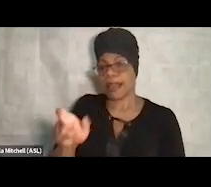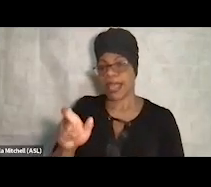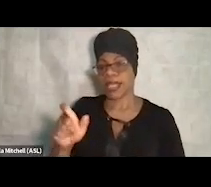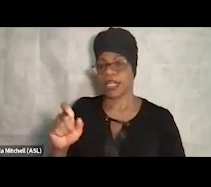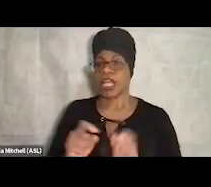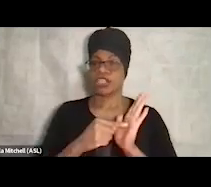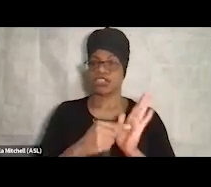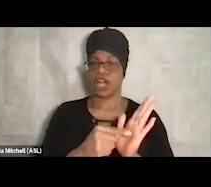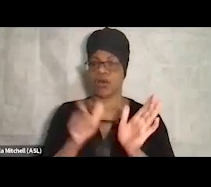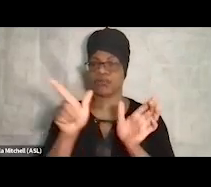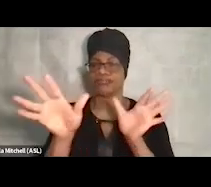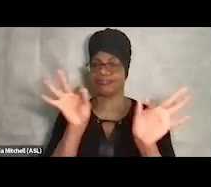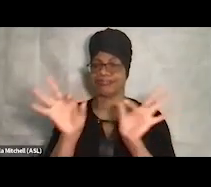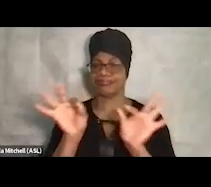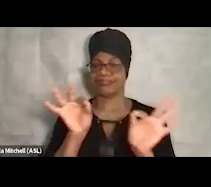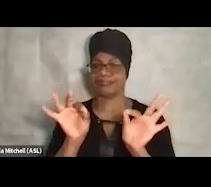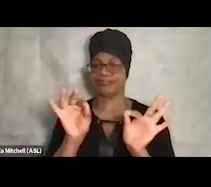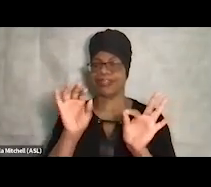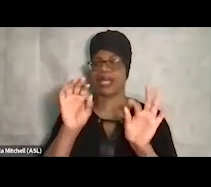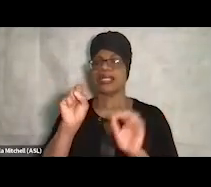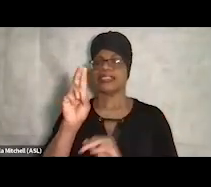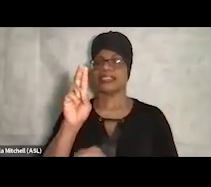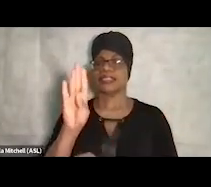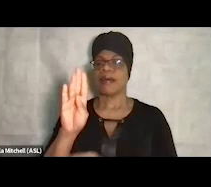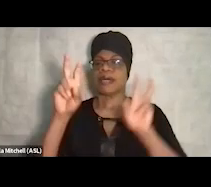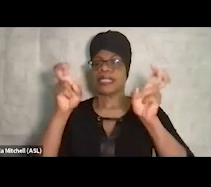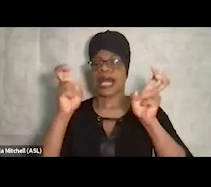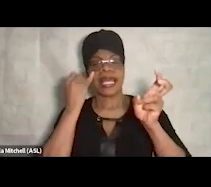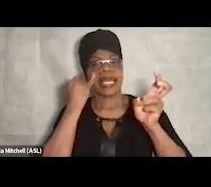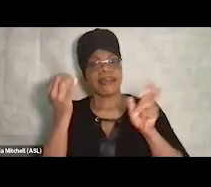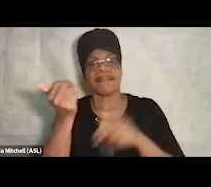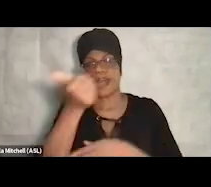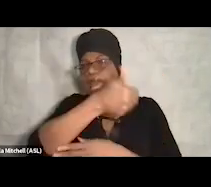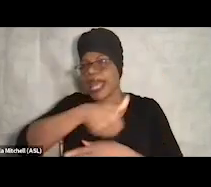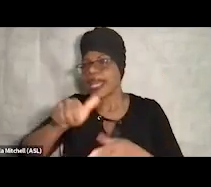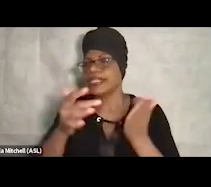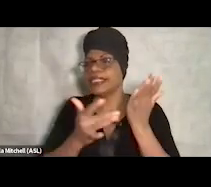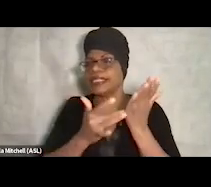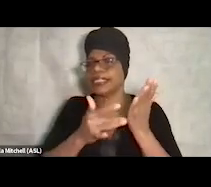If you're having any technical difficulties, please just email this email address,